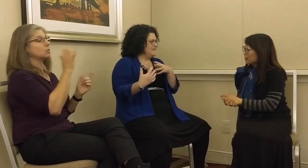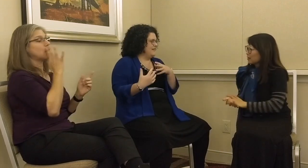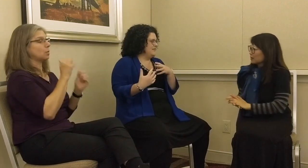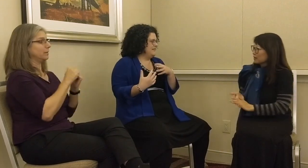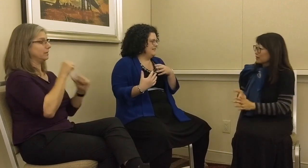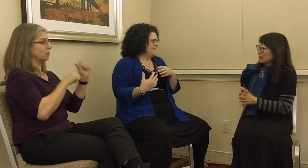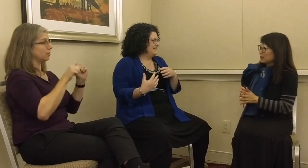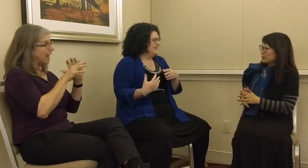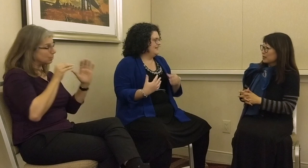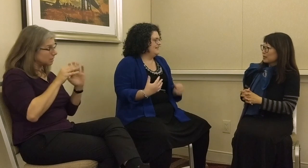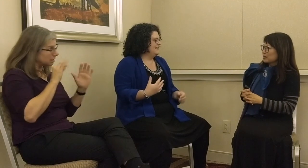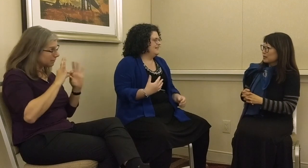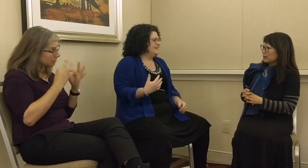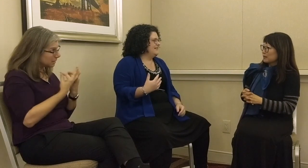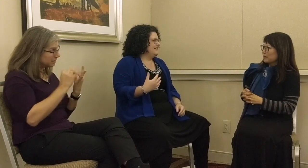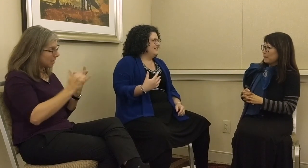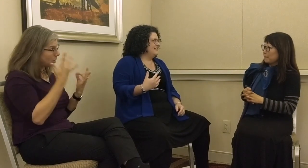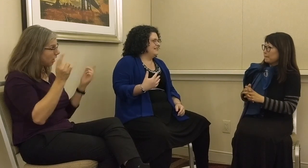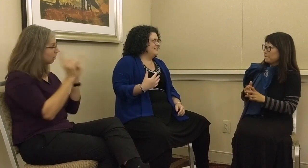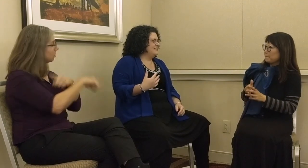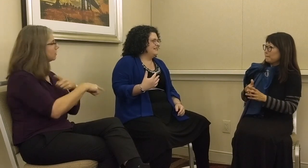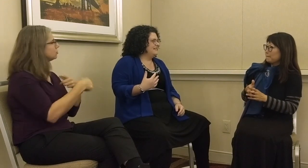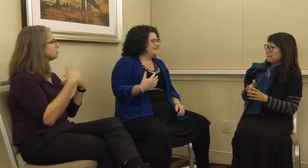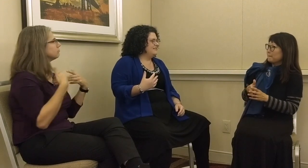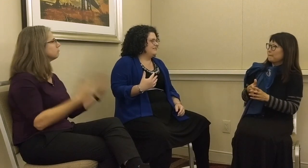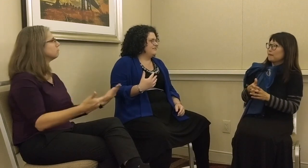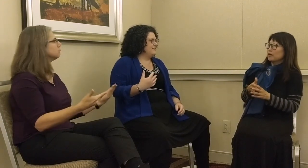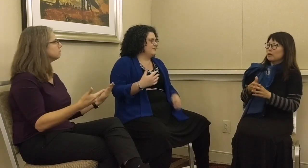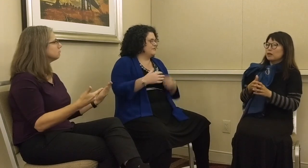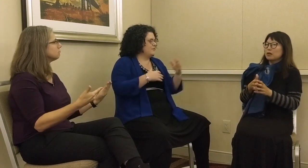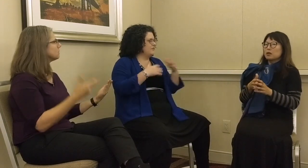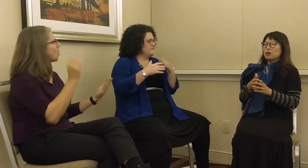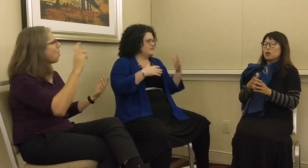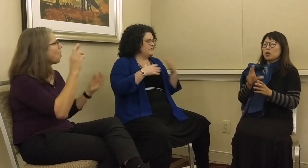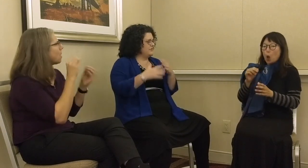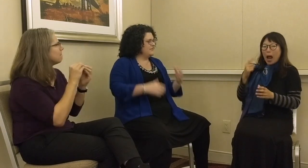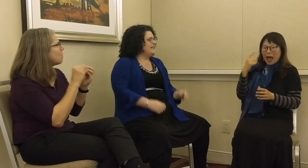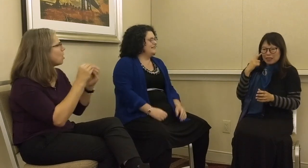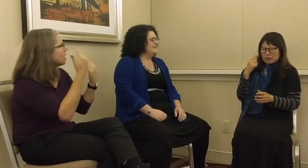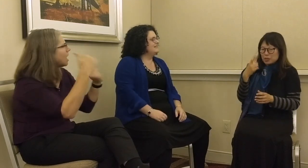the family or there’s more restrictions on that?